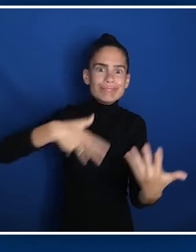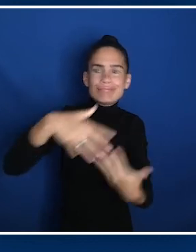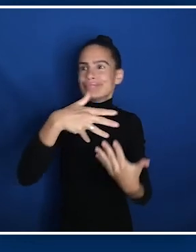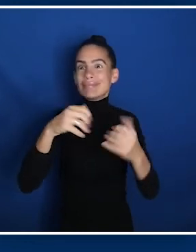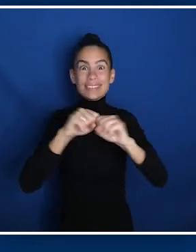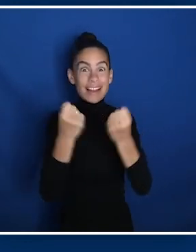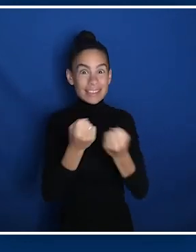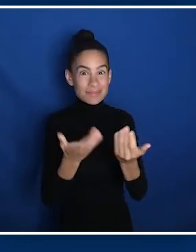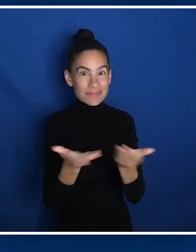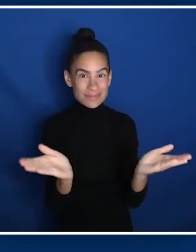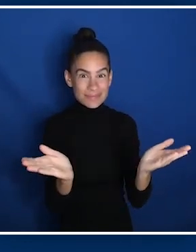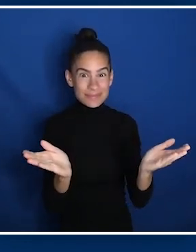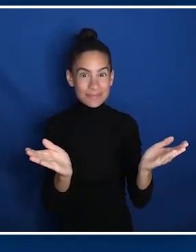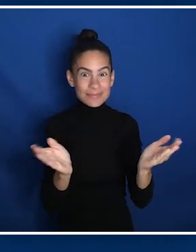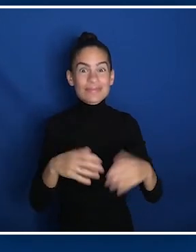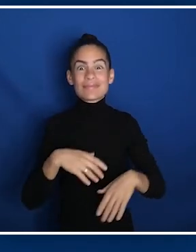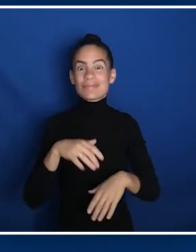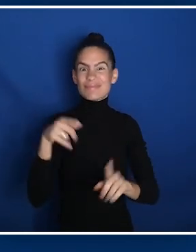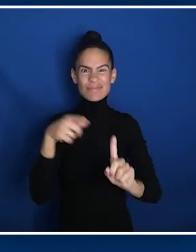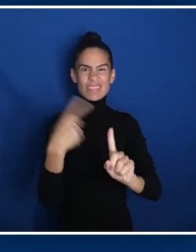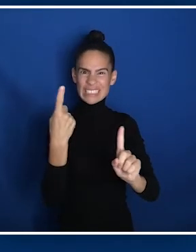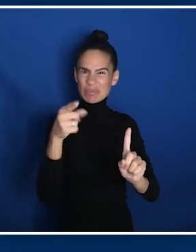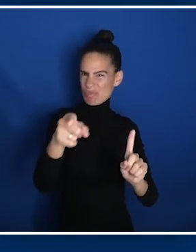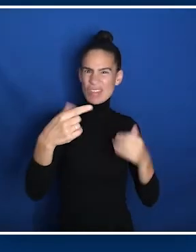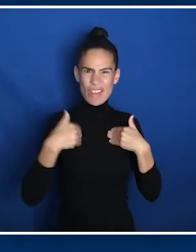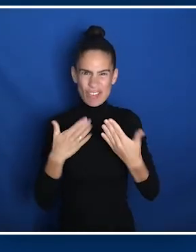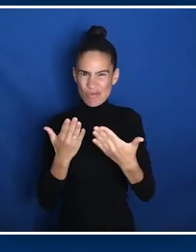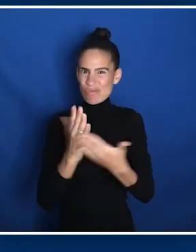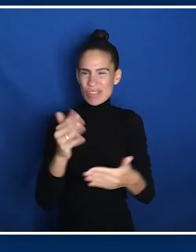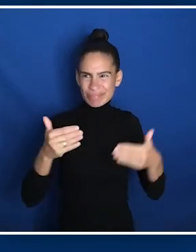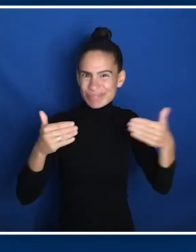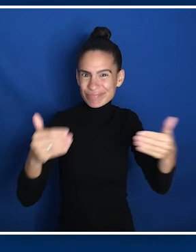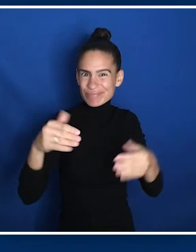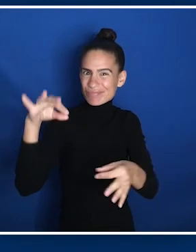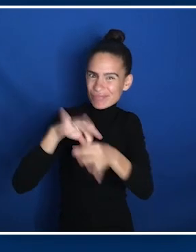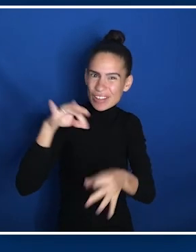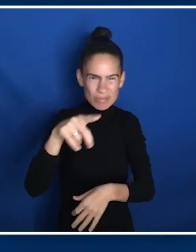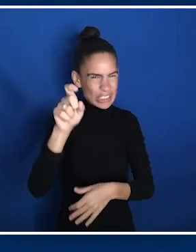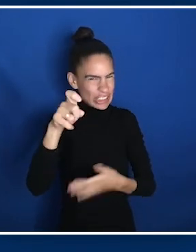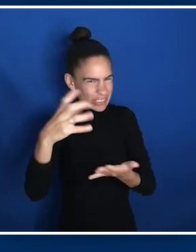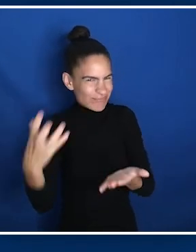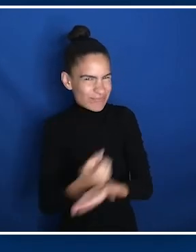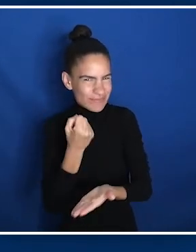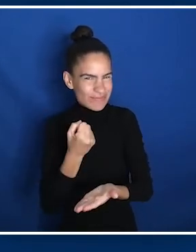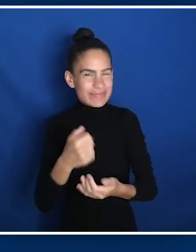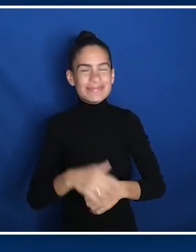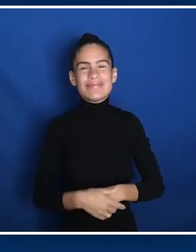[Audio Description] It's something that you have the right to go and do and so you should do it.